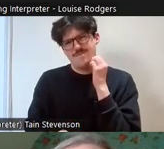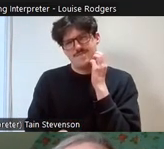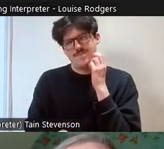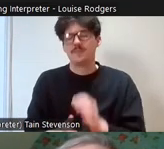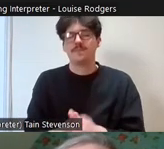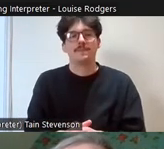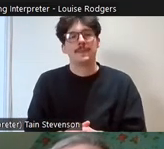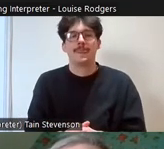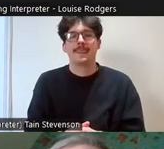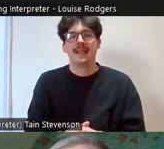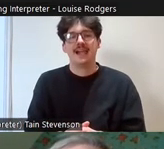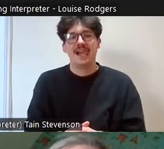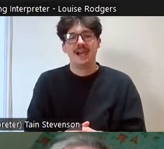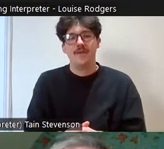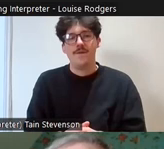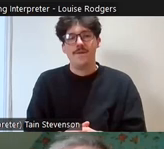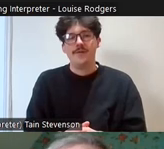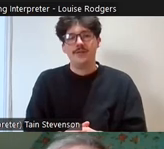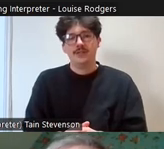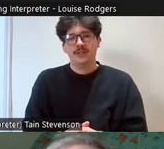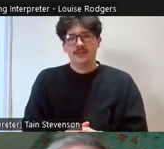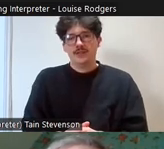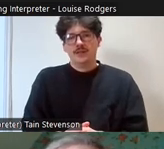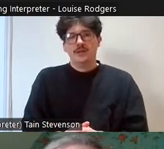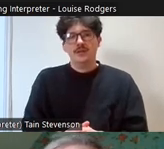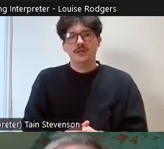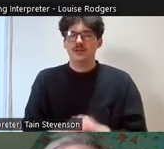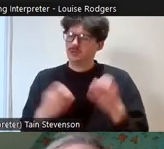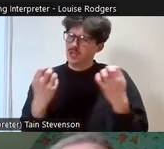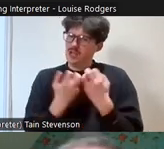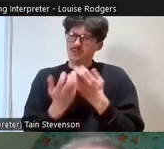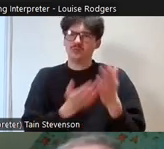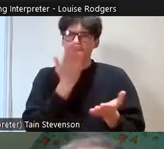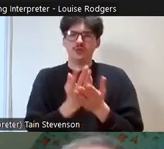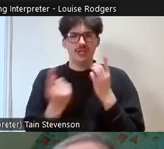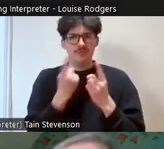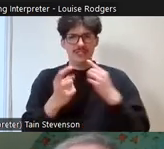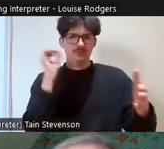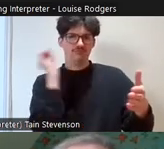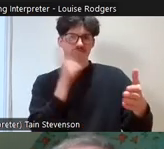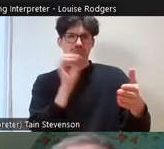So how do we tackle getting the information down beyond that as well? Well one obvious way is